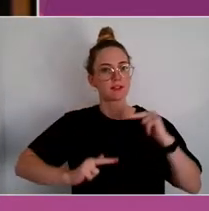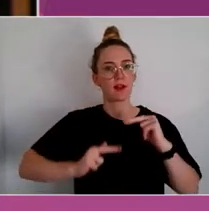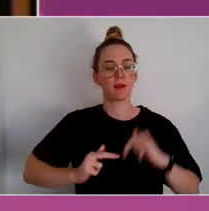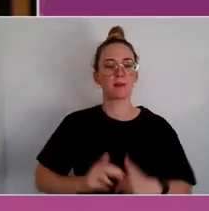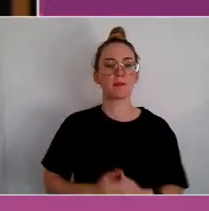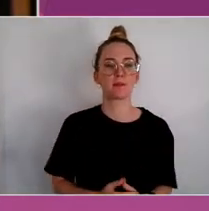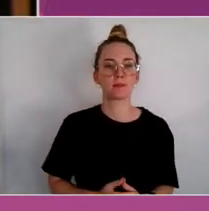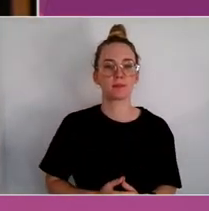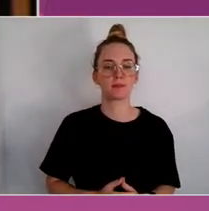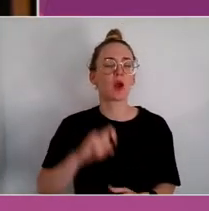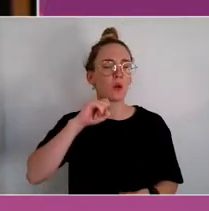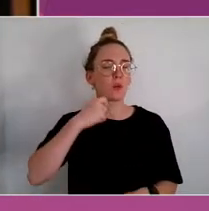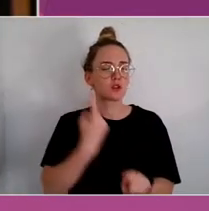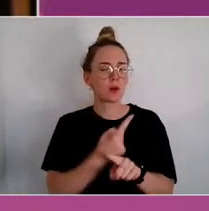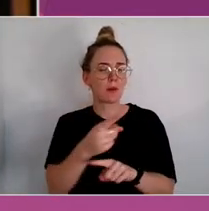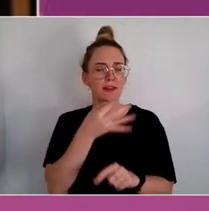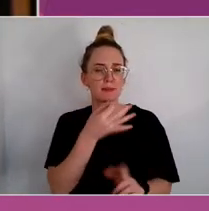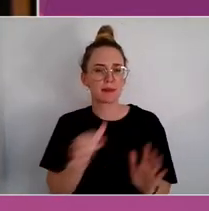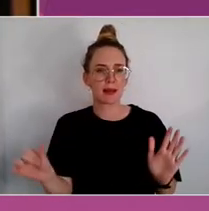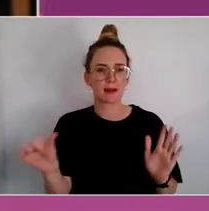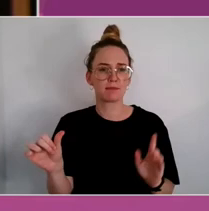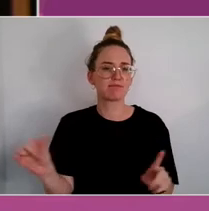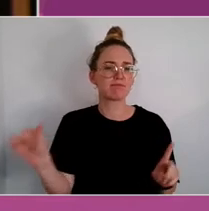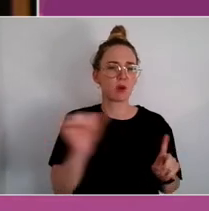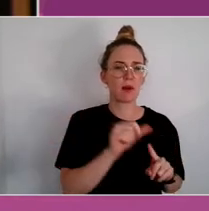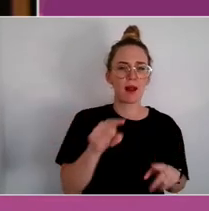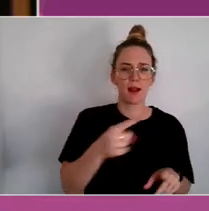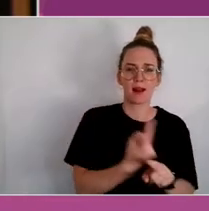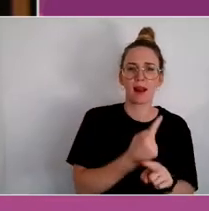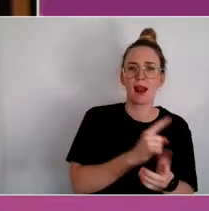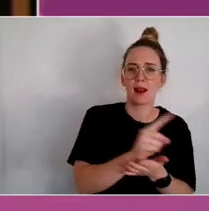later in terms of what guidance would we be giving policymakers, but often these things